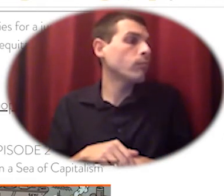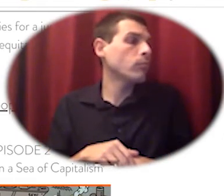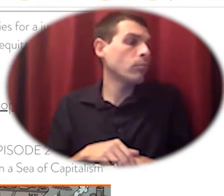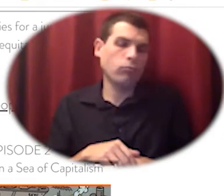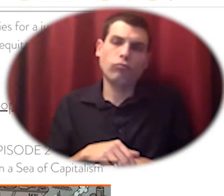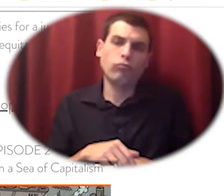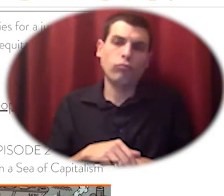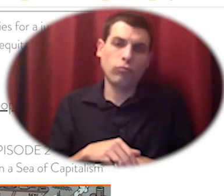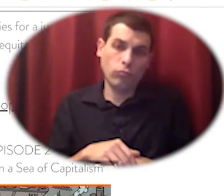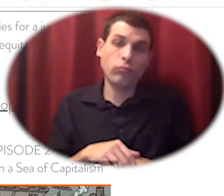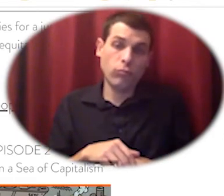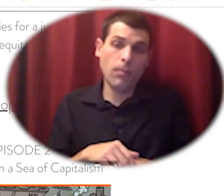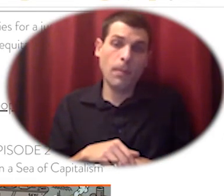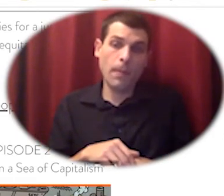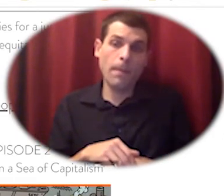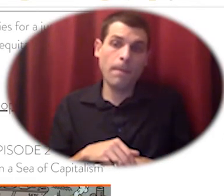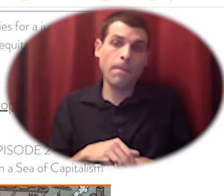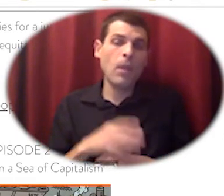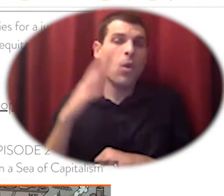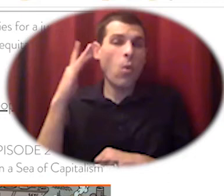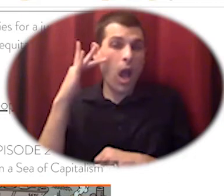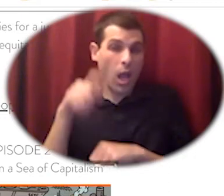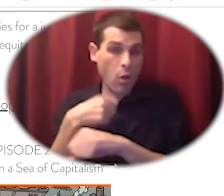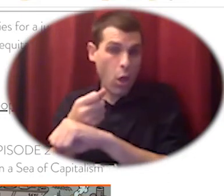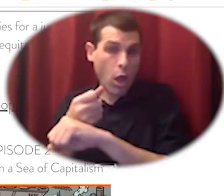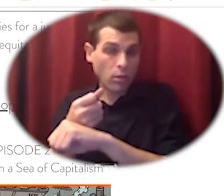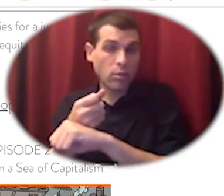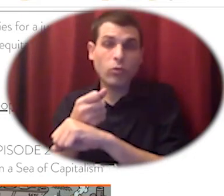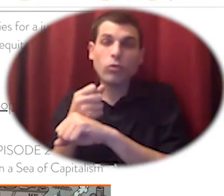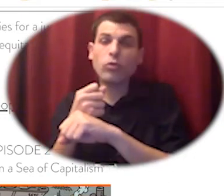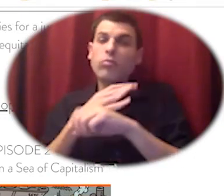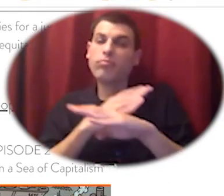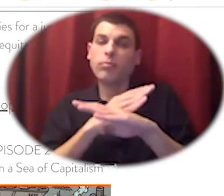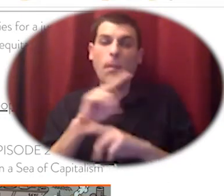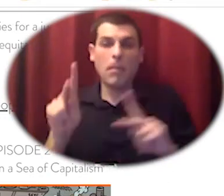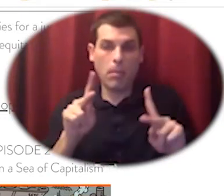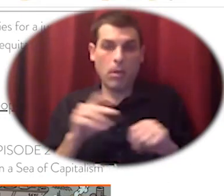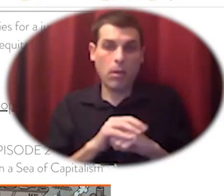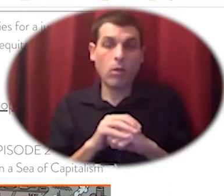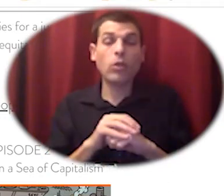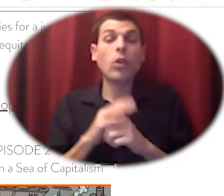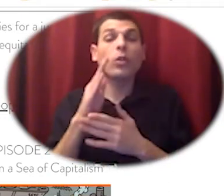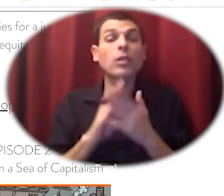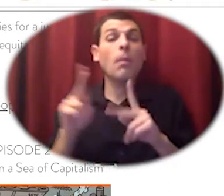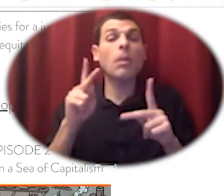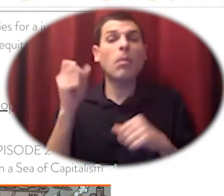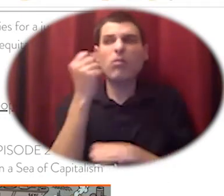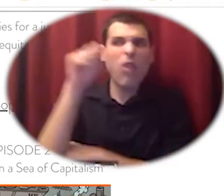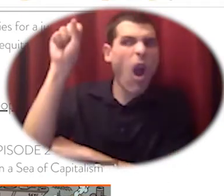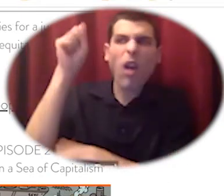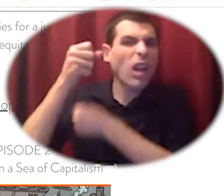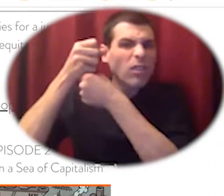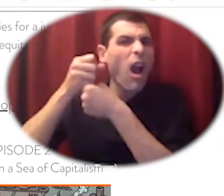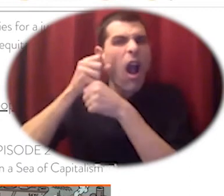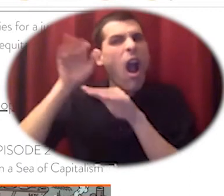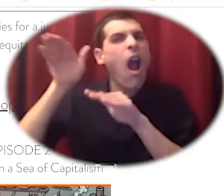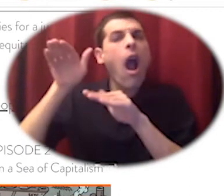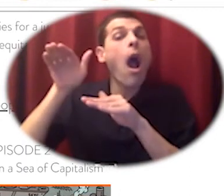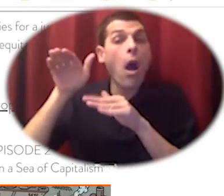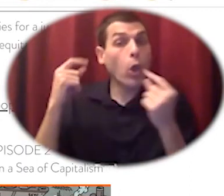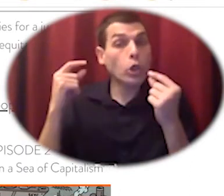workers and anarchists cut the locks and reopen many of these hotels and other businesses um later